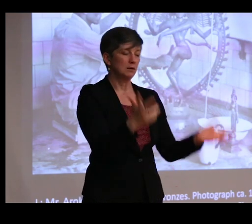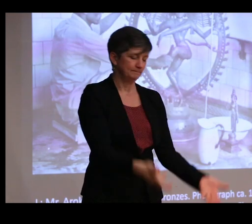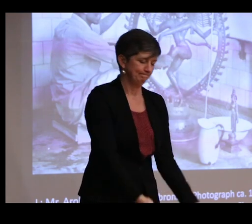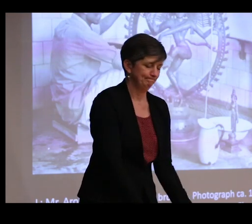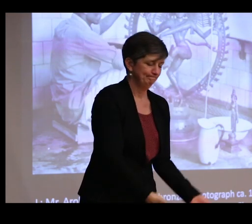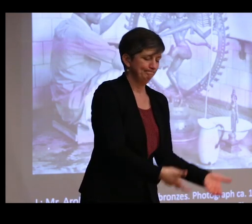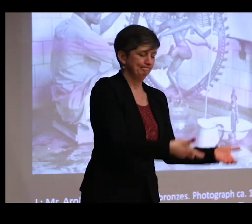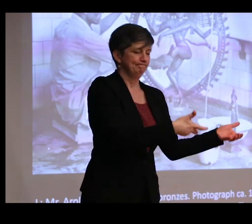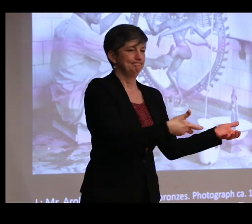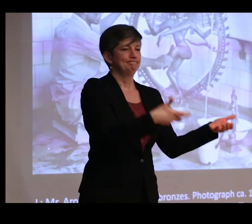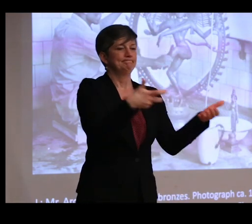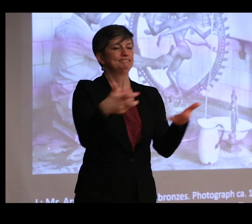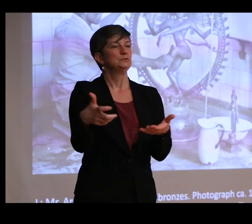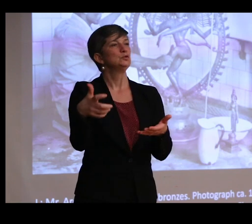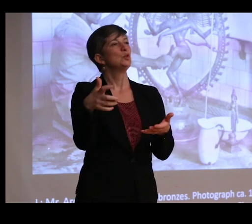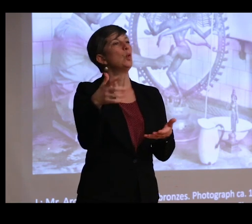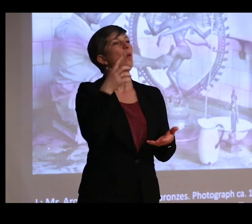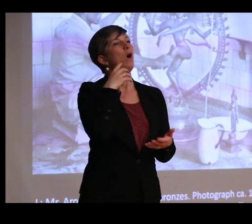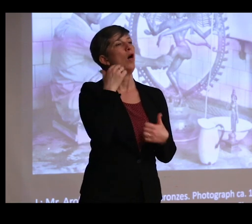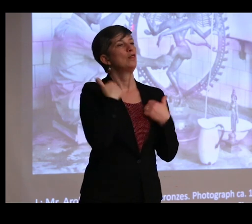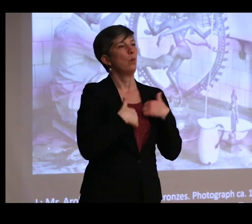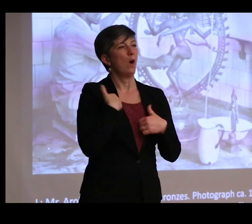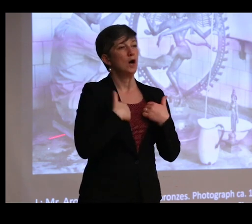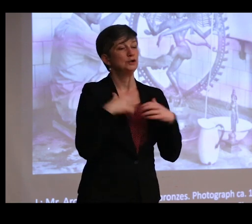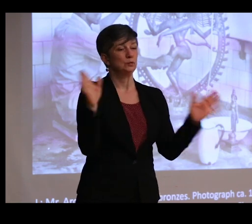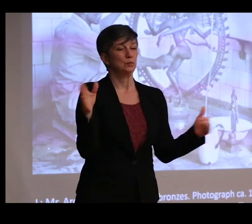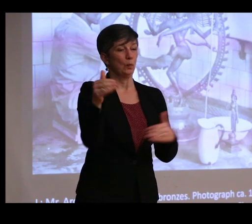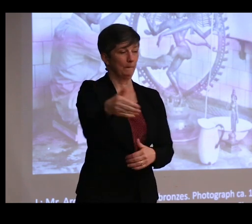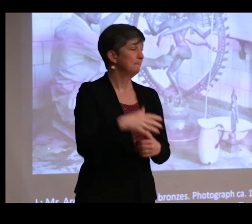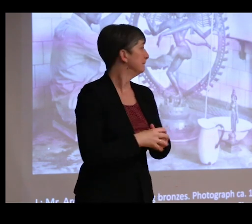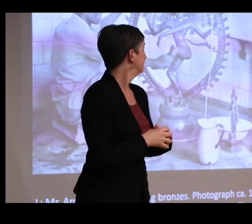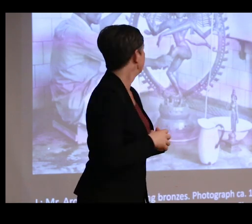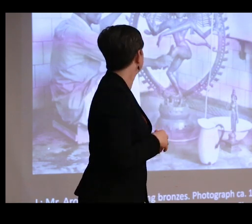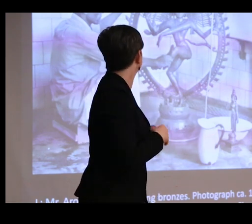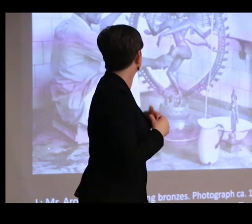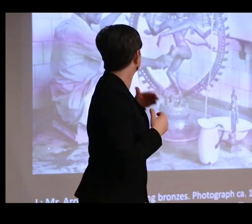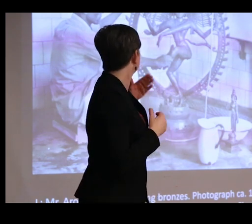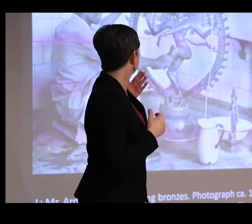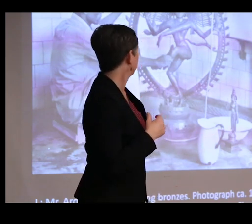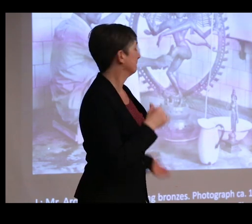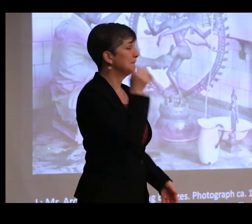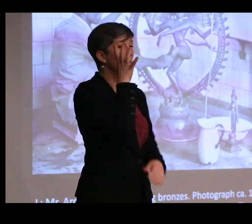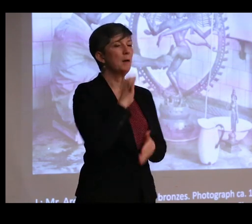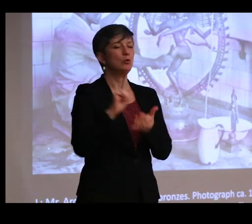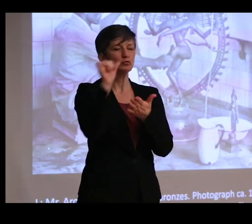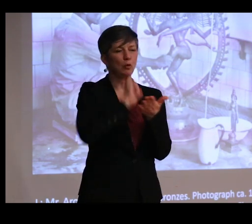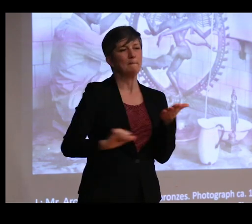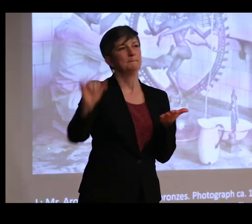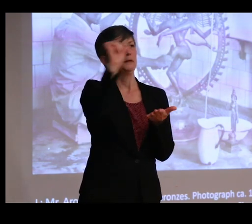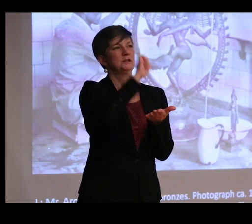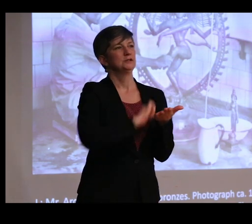and taken to the washing room where Mr. here would scrub the, quote, "greenish sludge